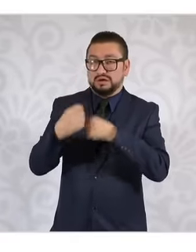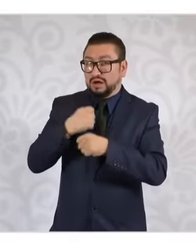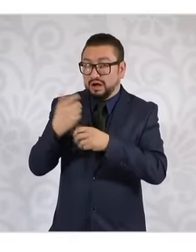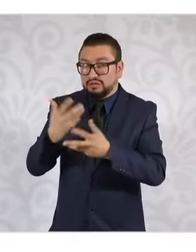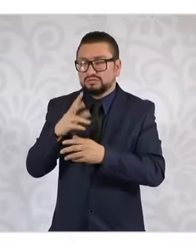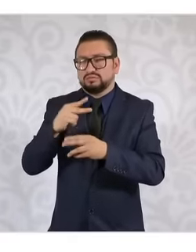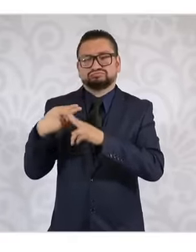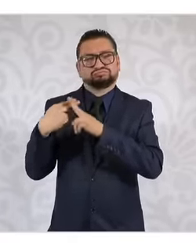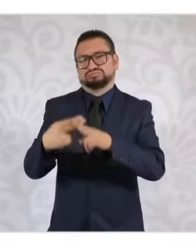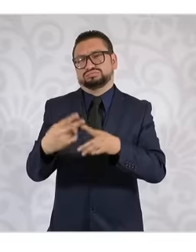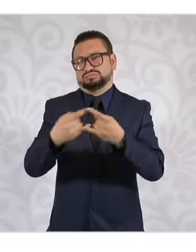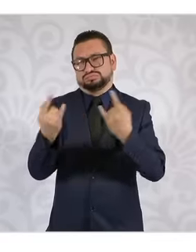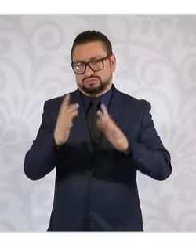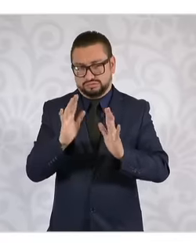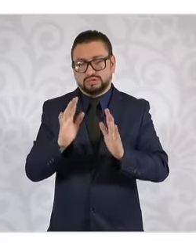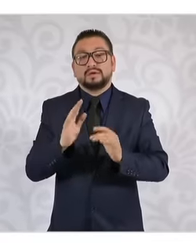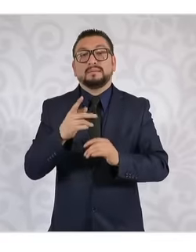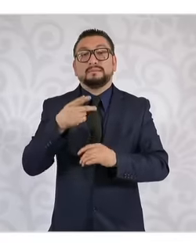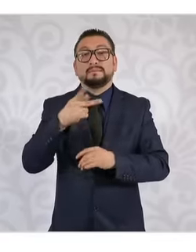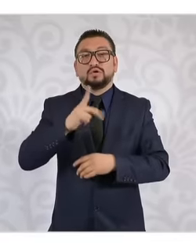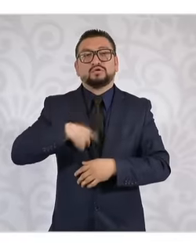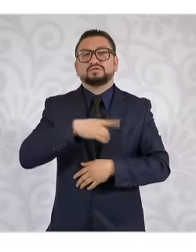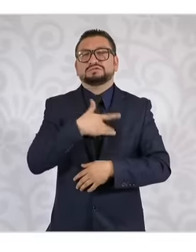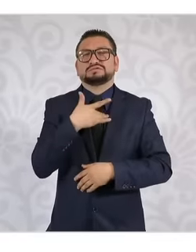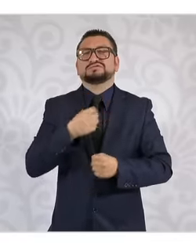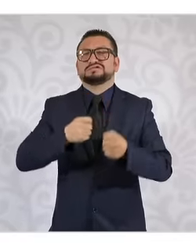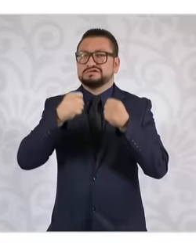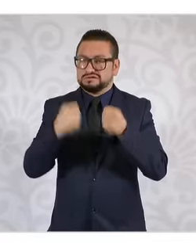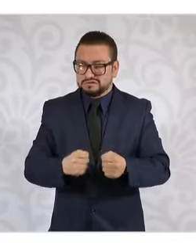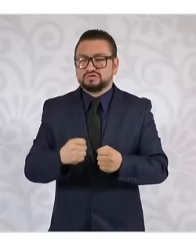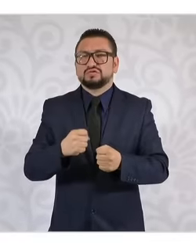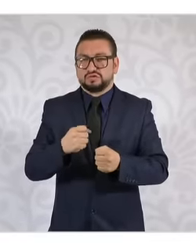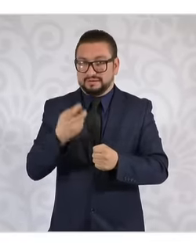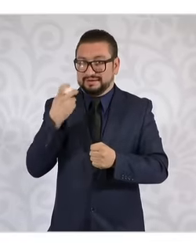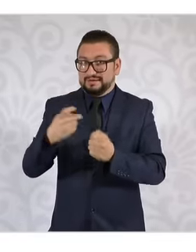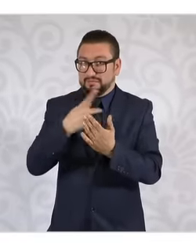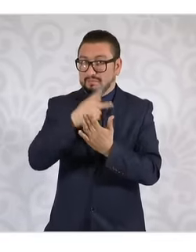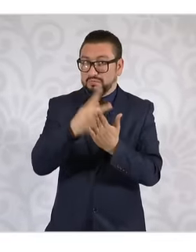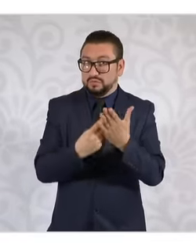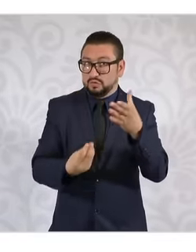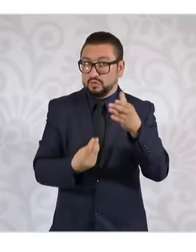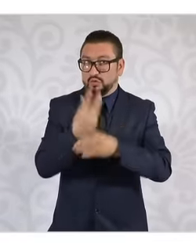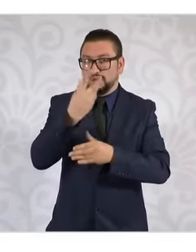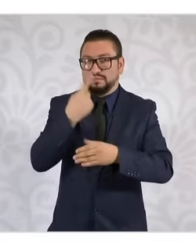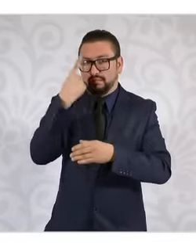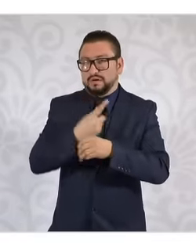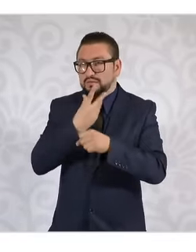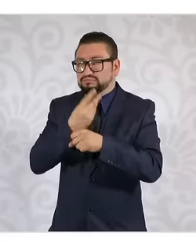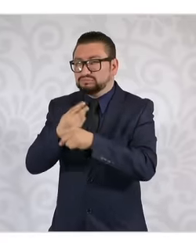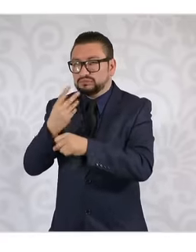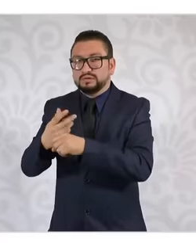years. We are sure convinced that with this program we can restore 20% of the